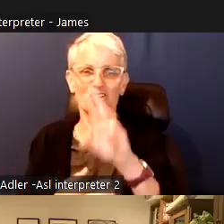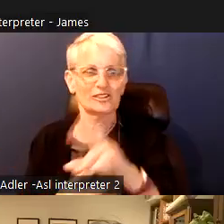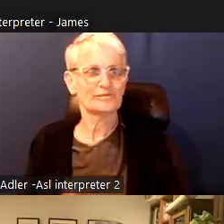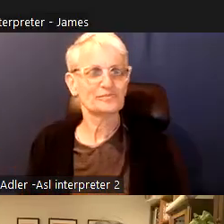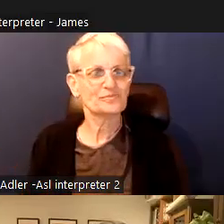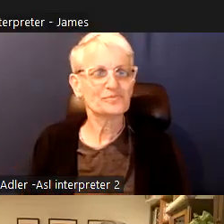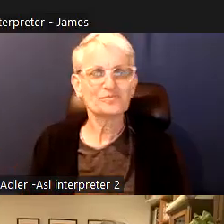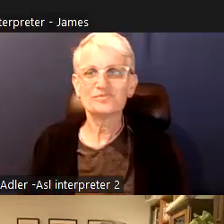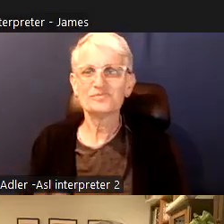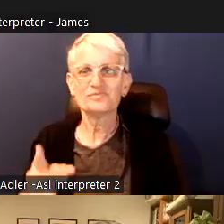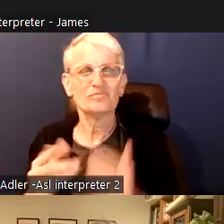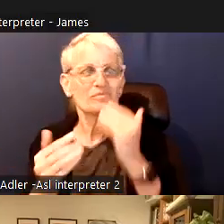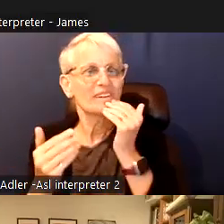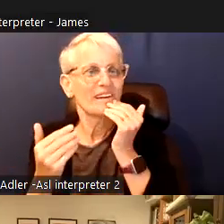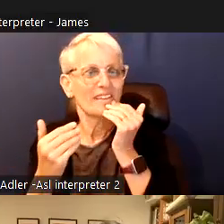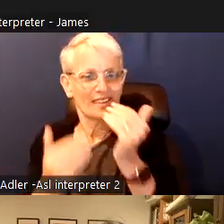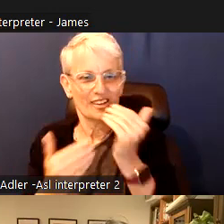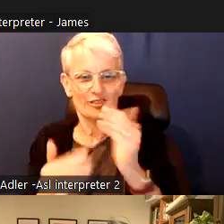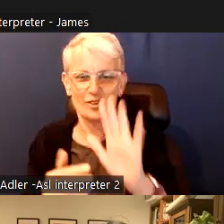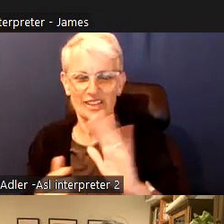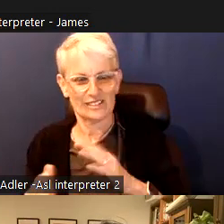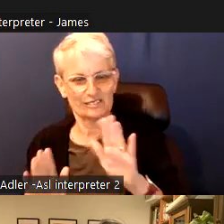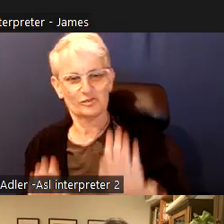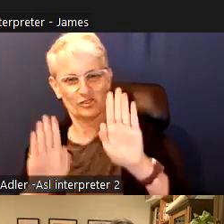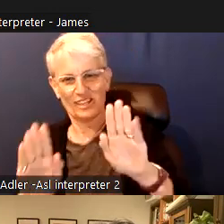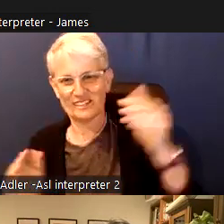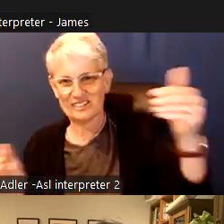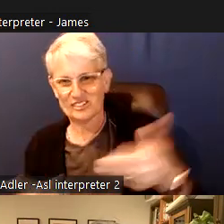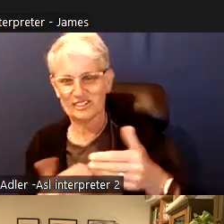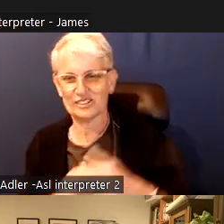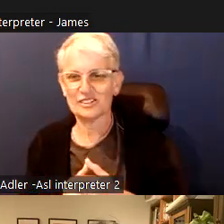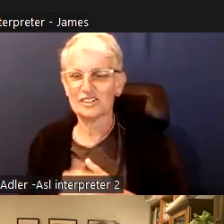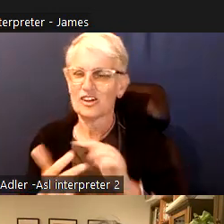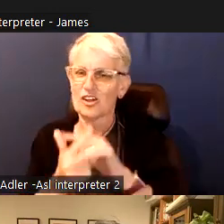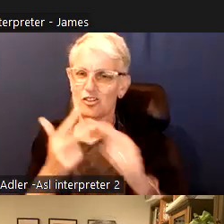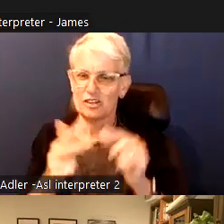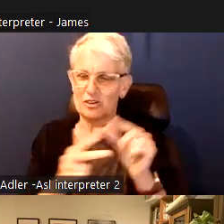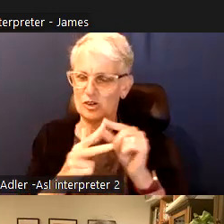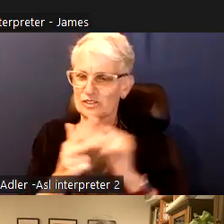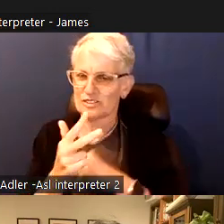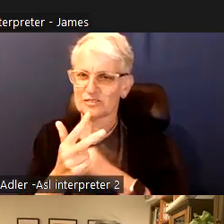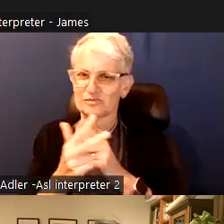mean by affordable? Is it an income-based definition as many of us have argued for?